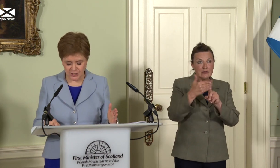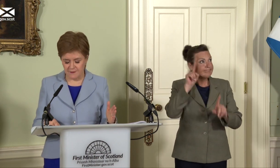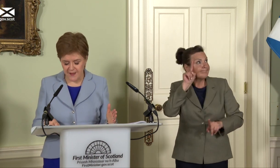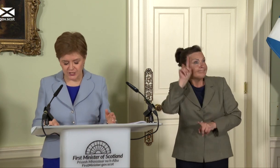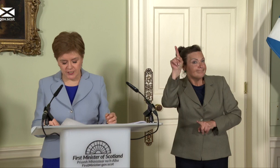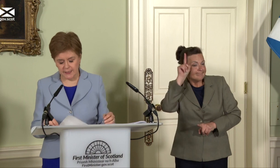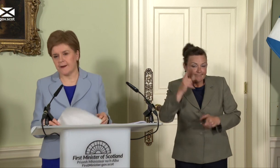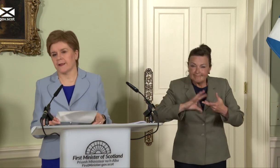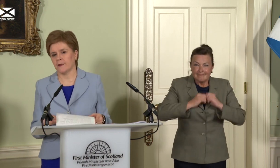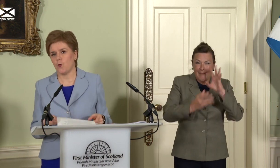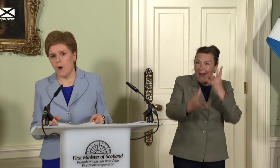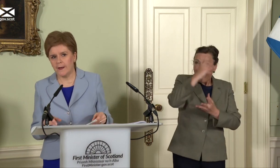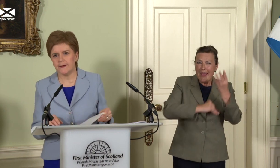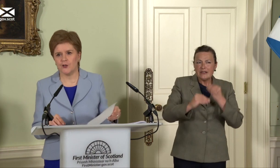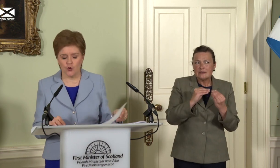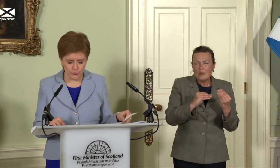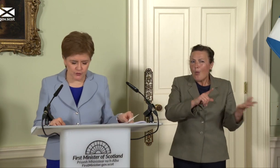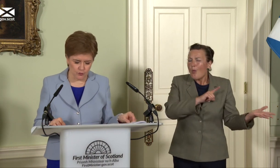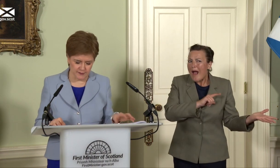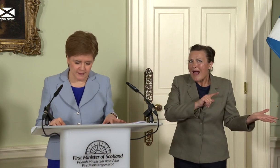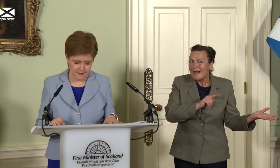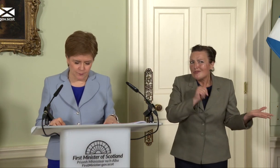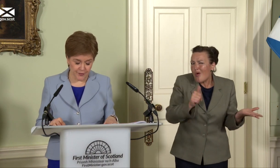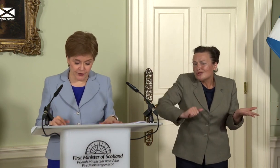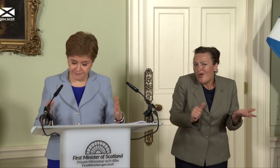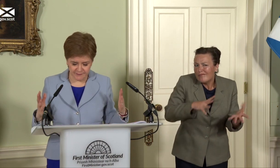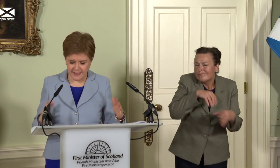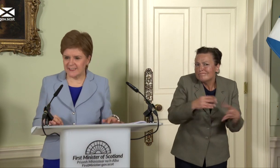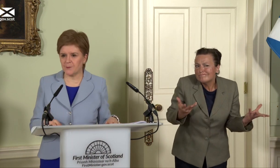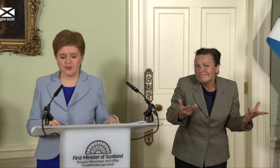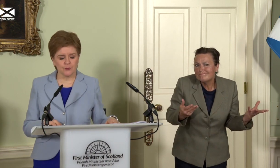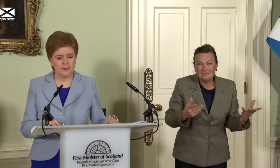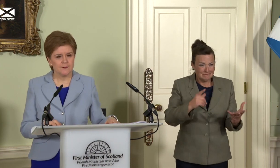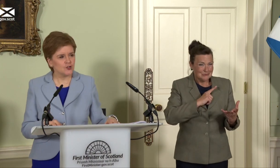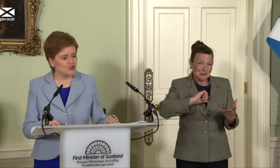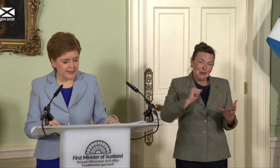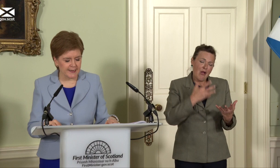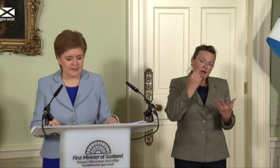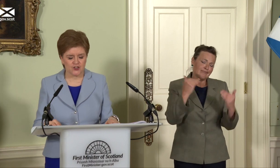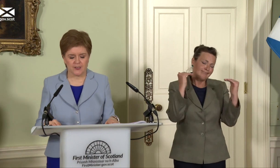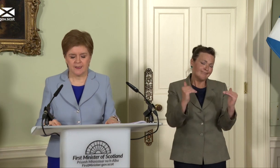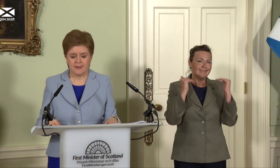invention and learning, why not Scotland? With our exceptional food and drink industry,